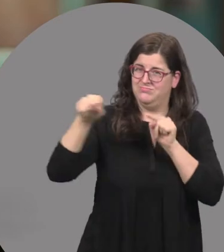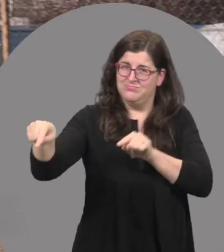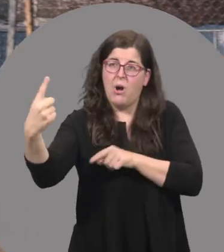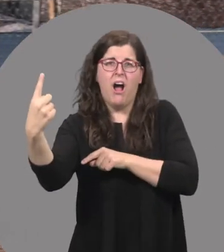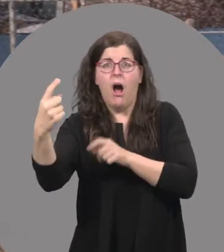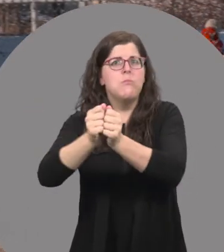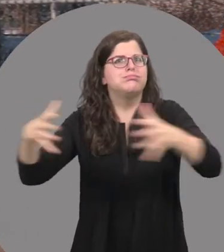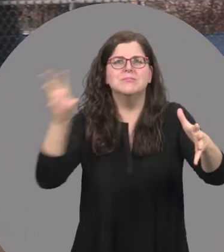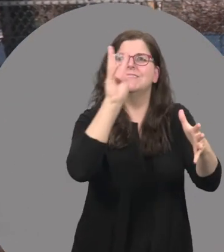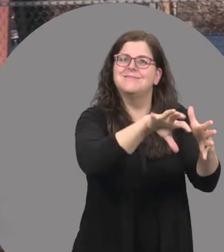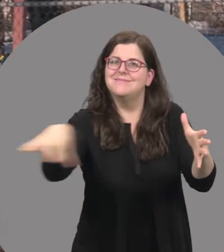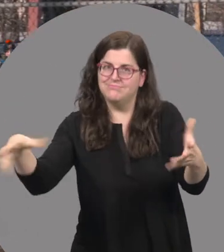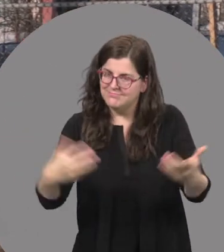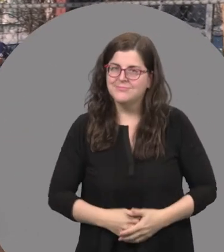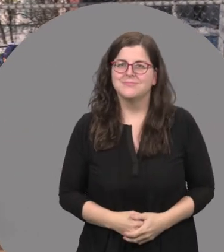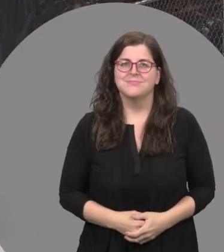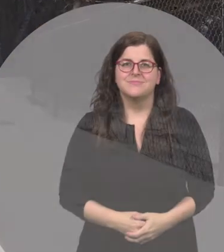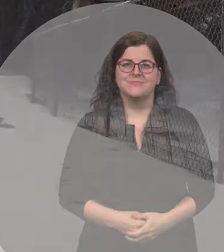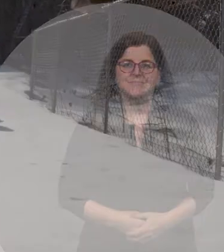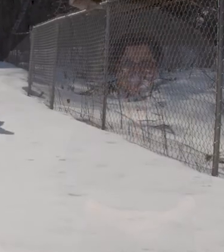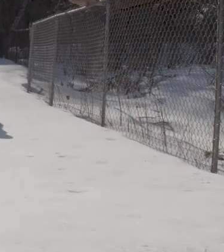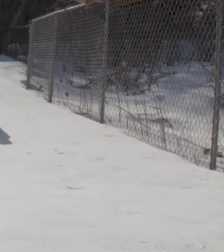And now we have 6 other locations.